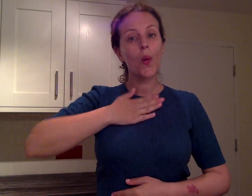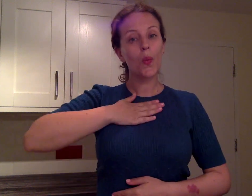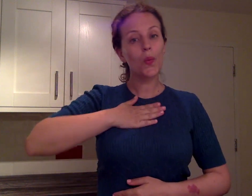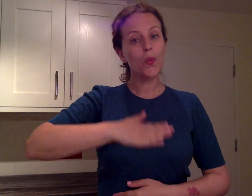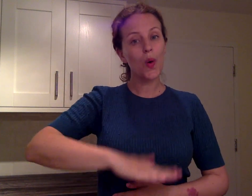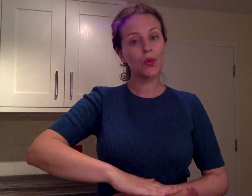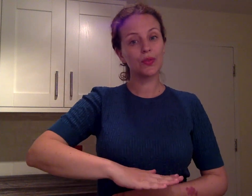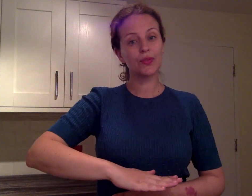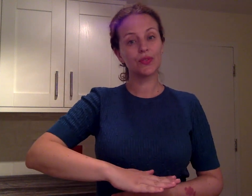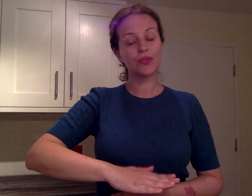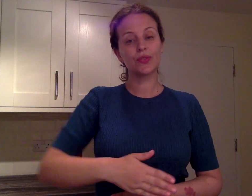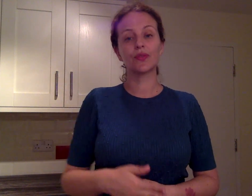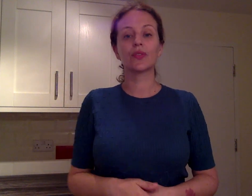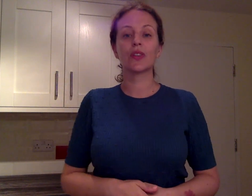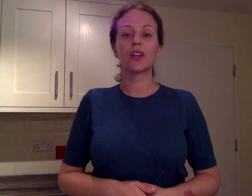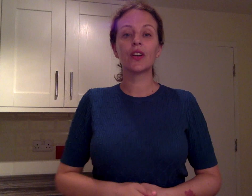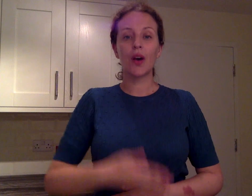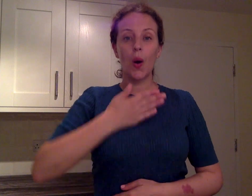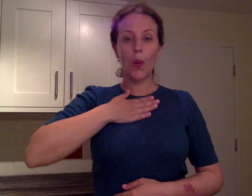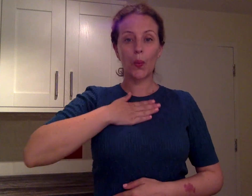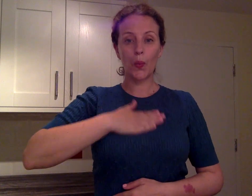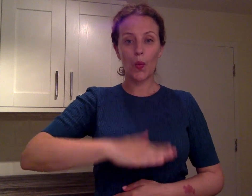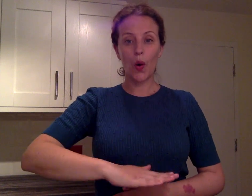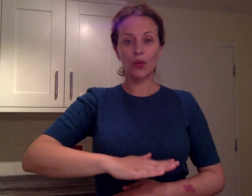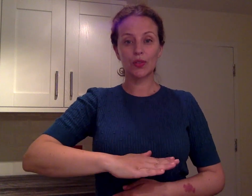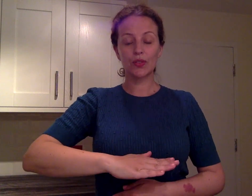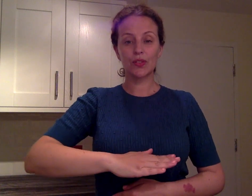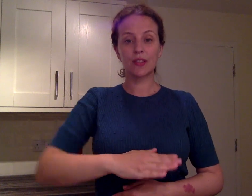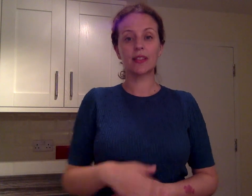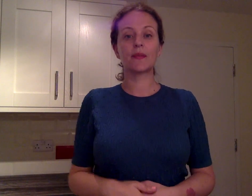WANT